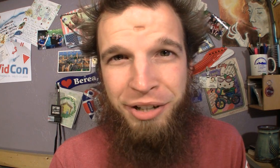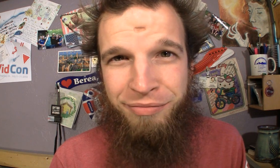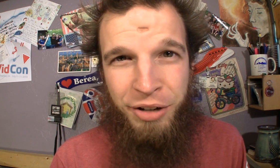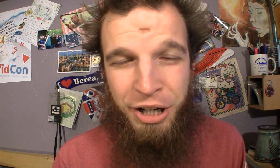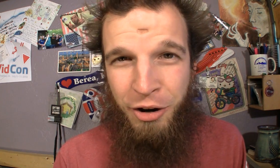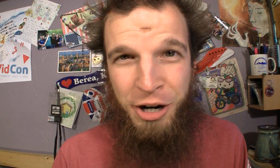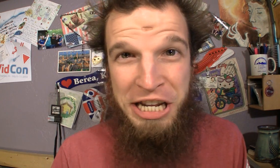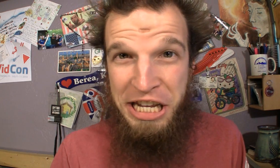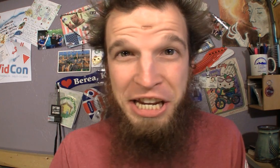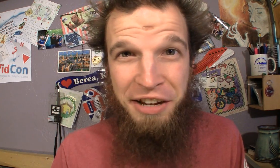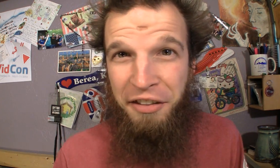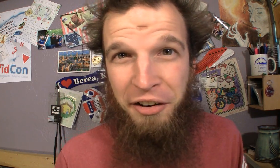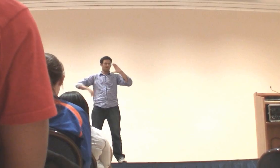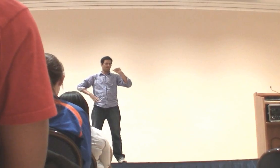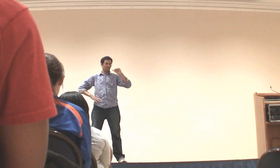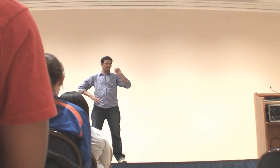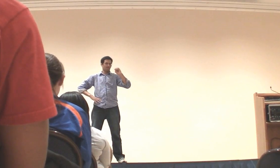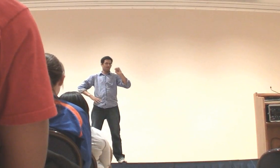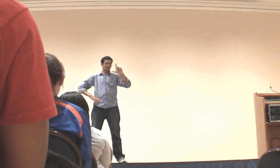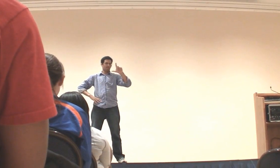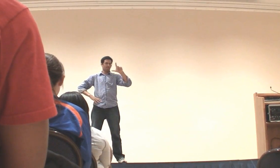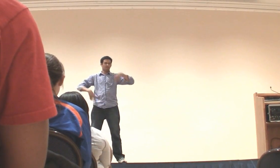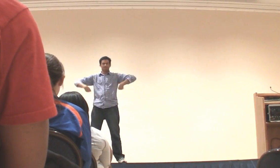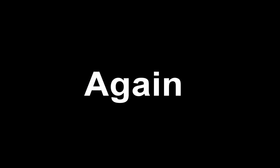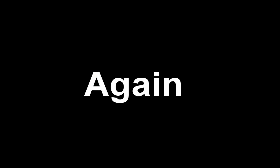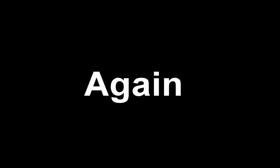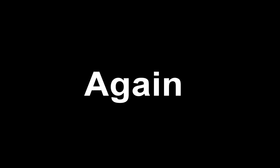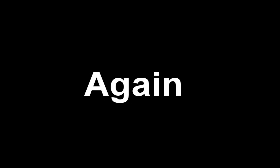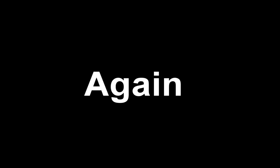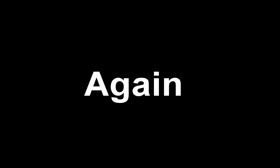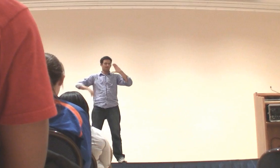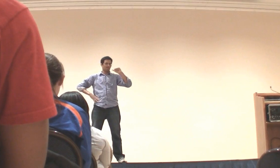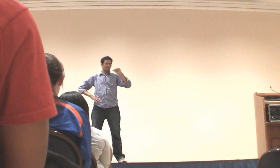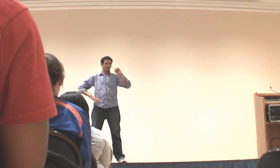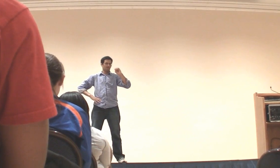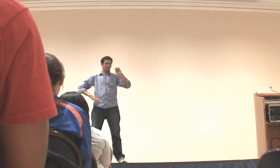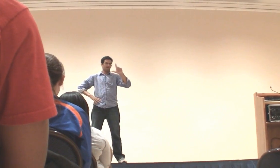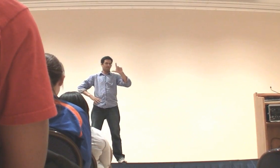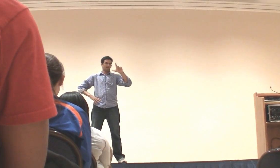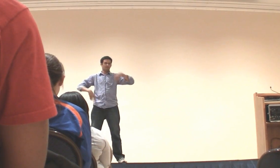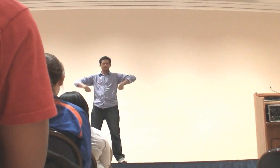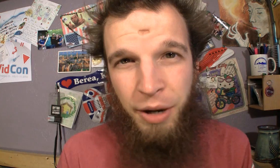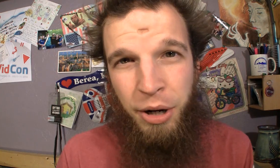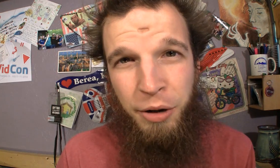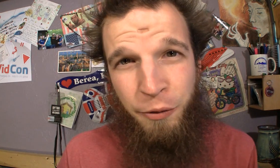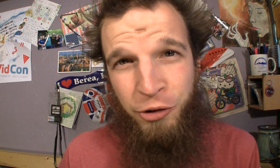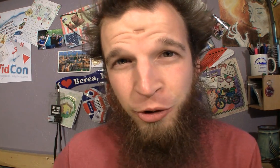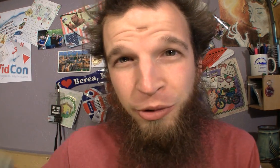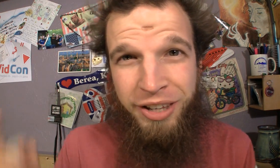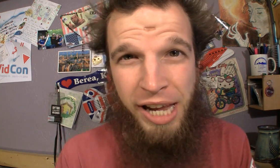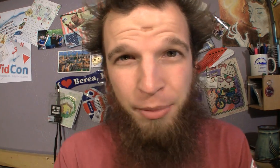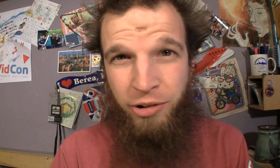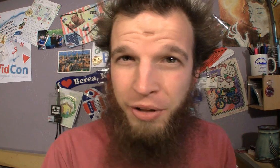You got me, I think I saw an "E" in there fs-CAMEL That one I know for sure was camel.